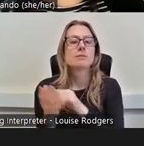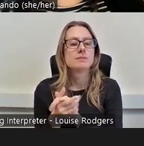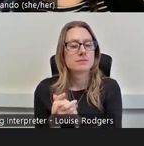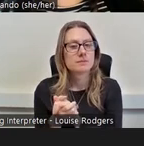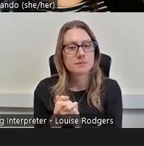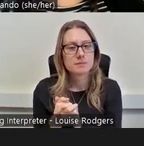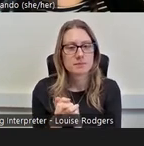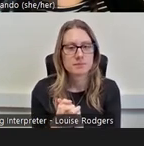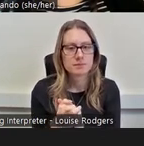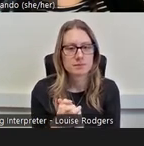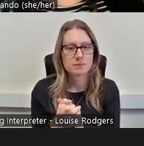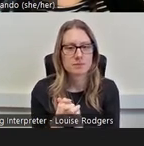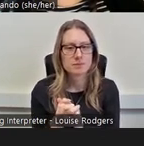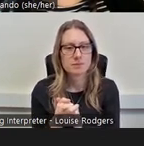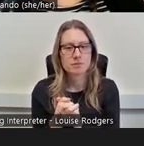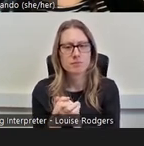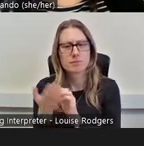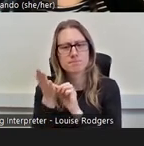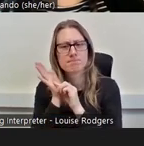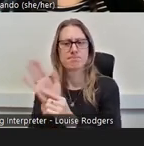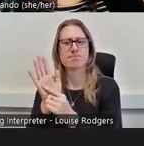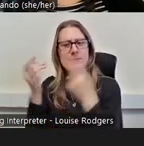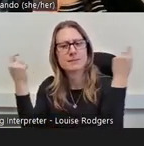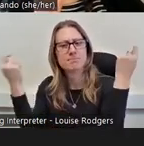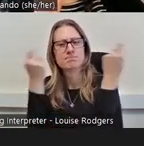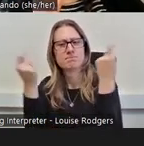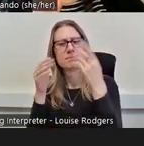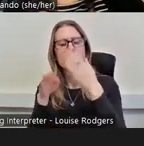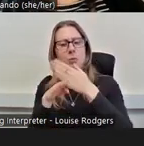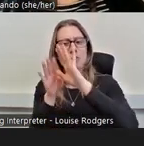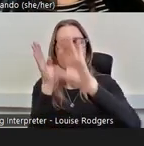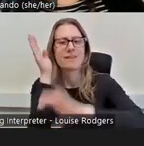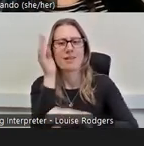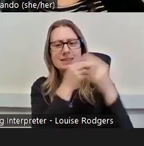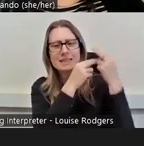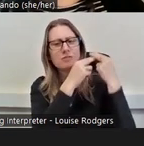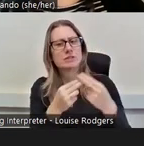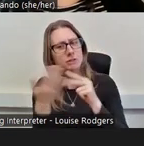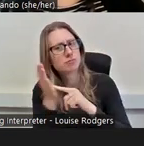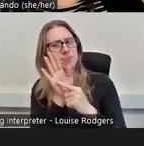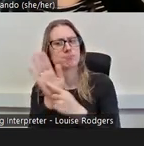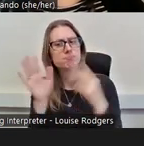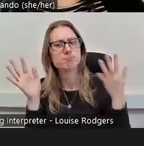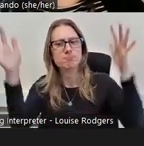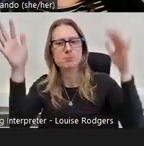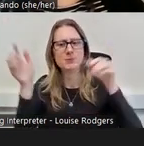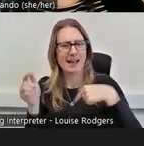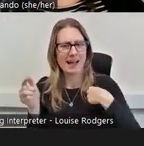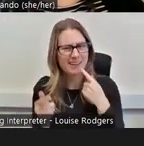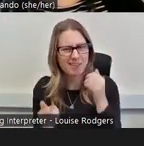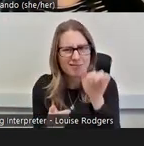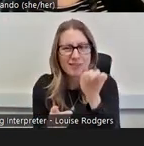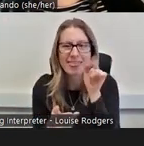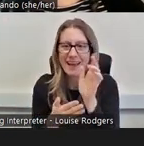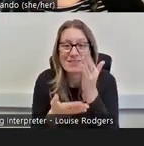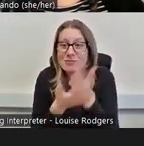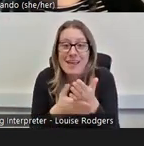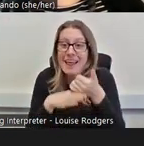showcasing and celebrating working class heritage. I feel like that's a base one isn't it? It's what